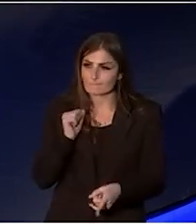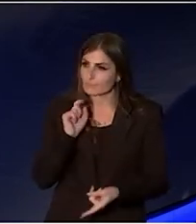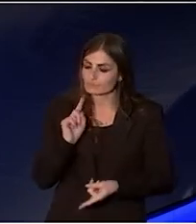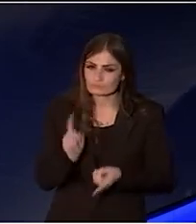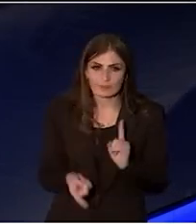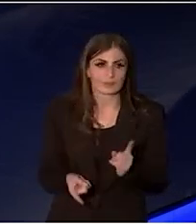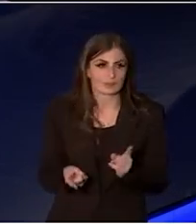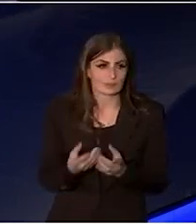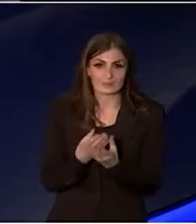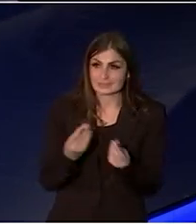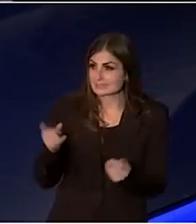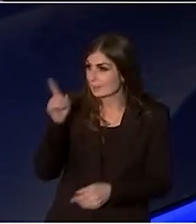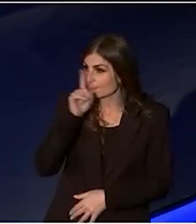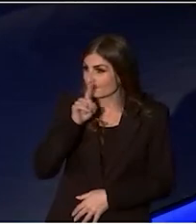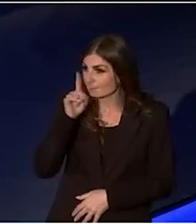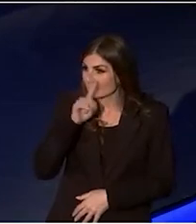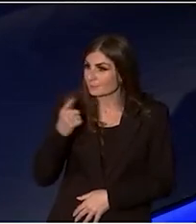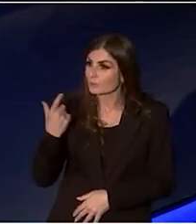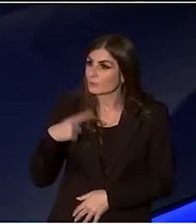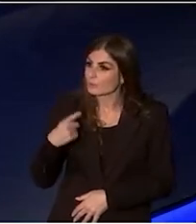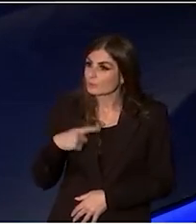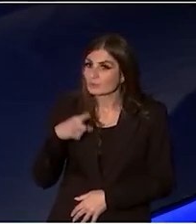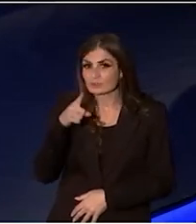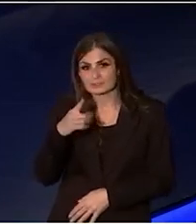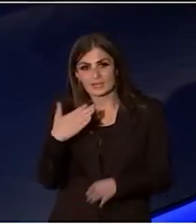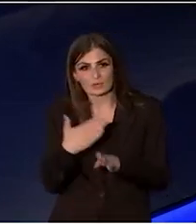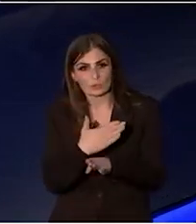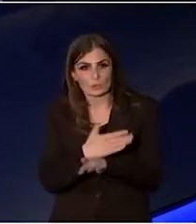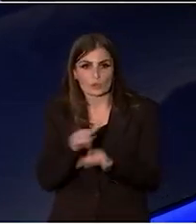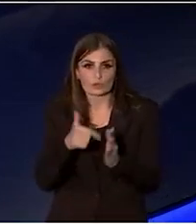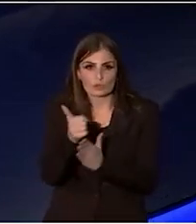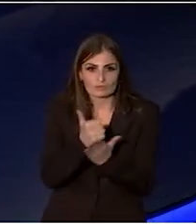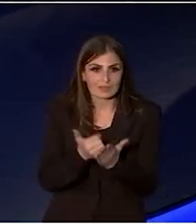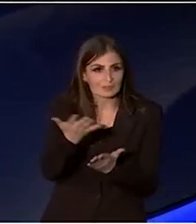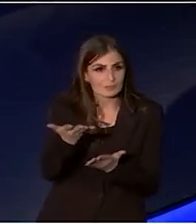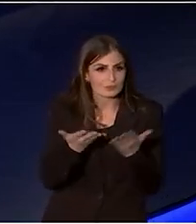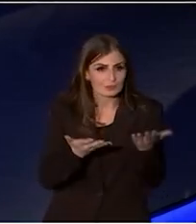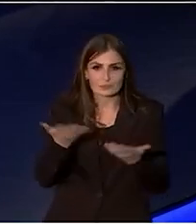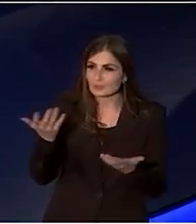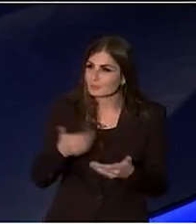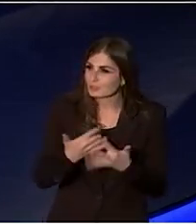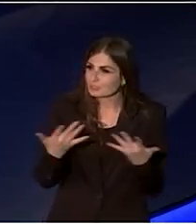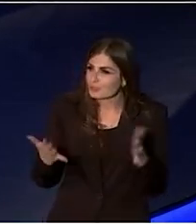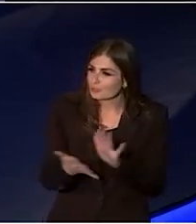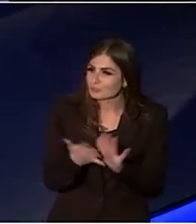some people because the work of artists brings so much joy,